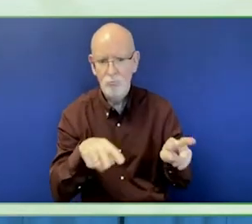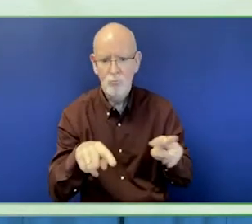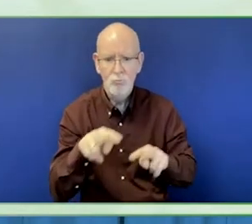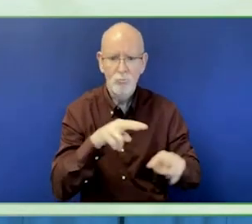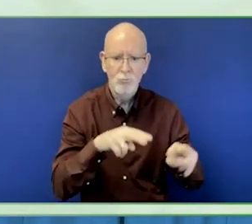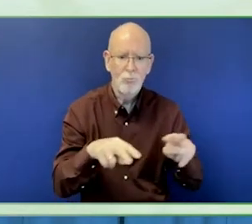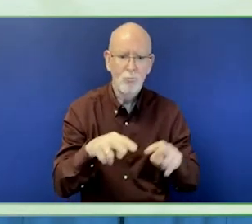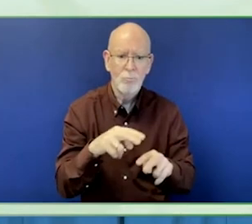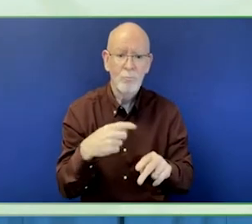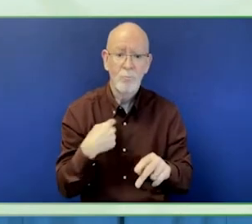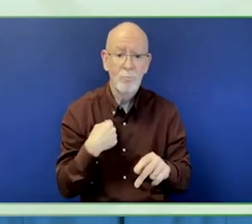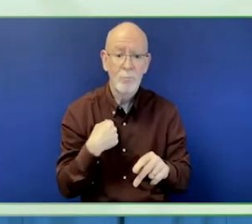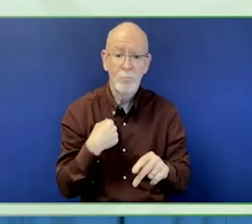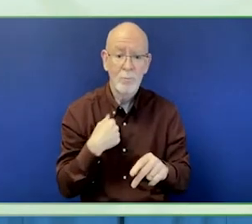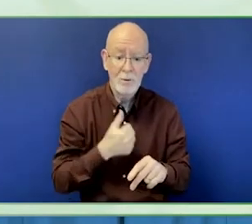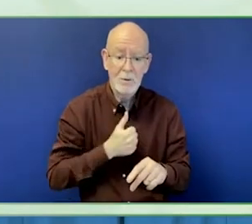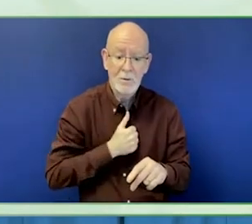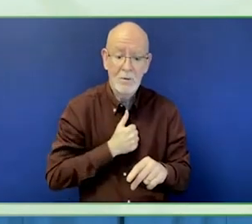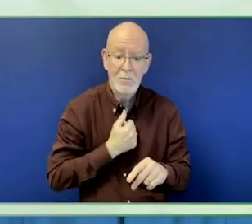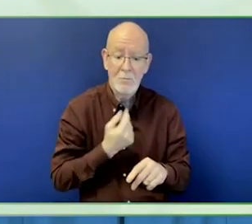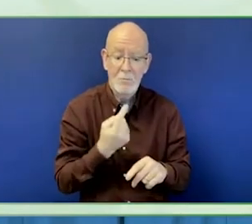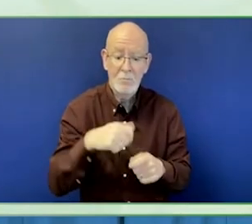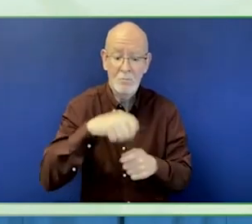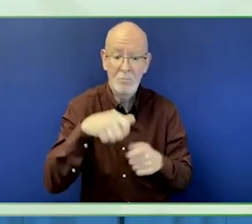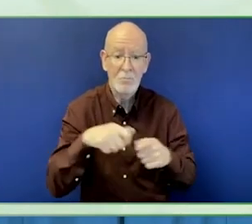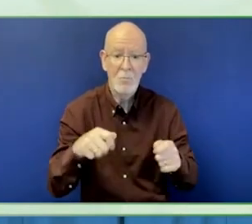That is what we put value on.